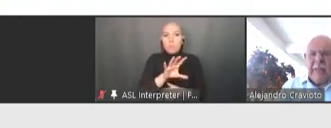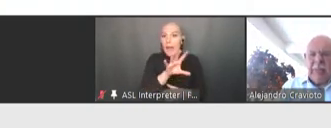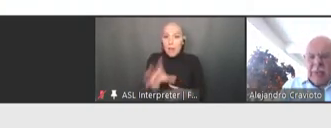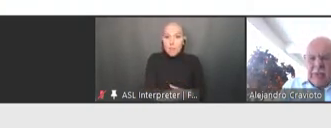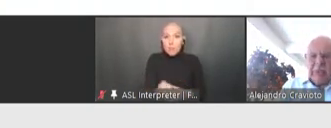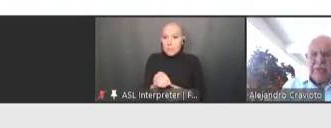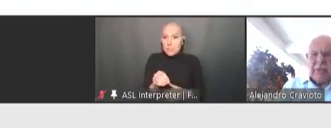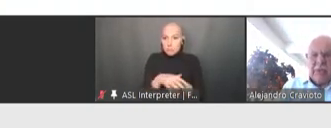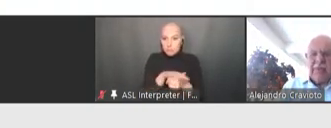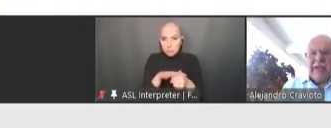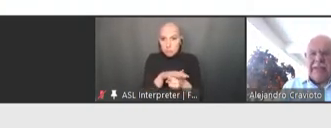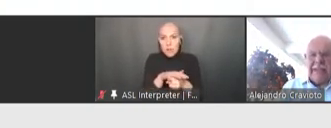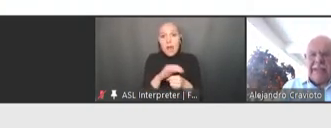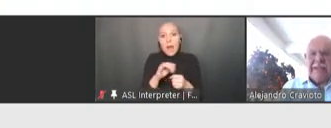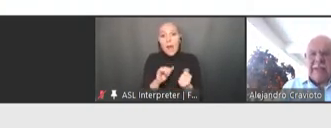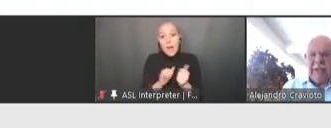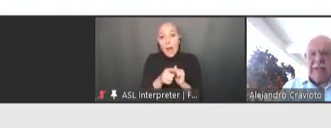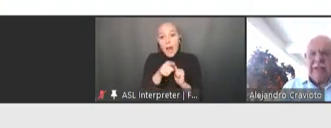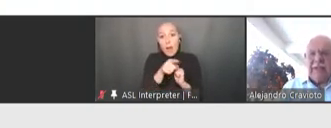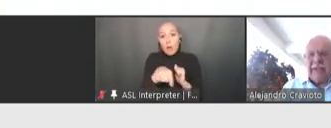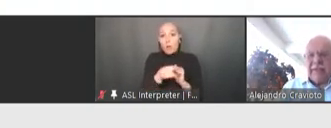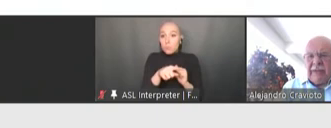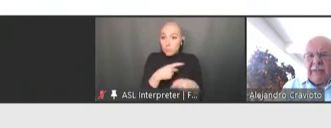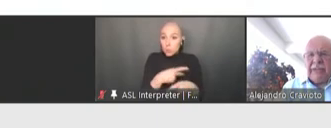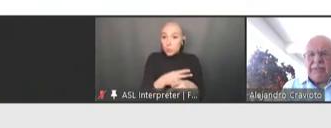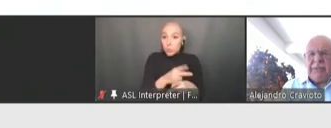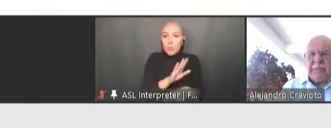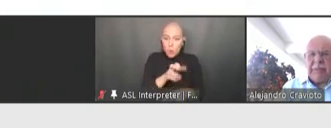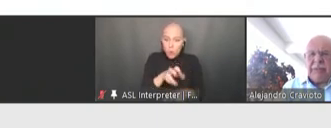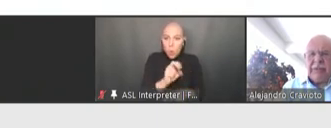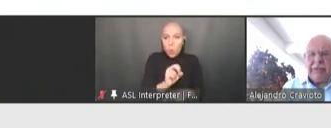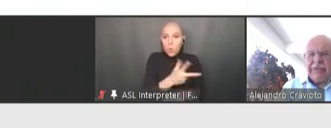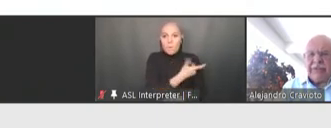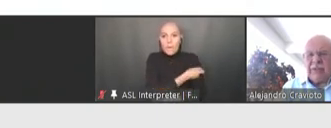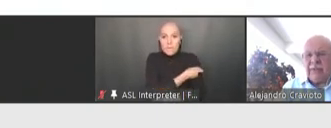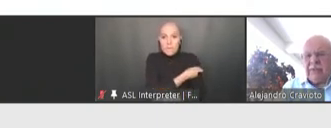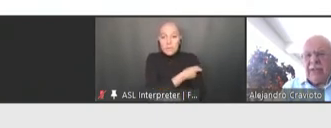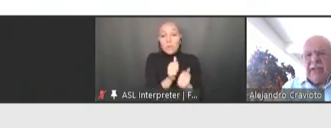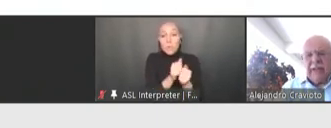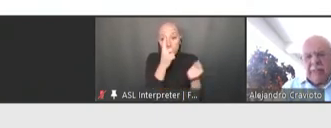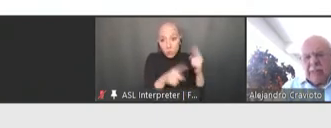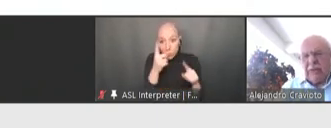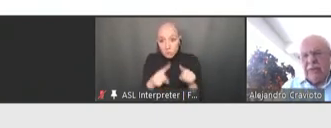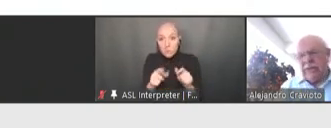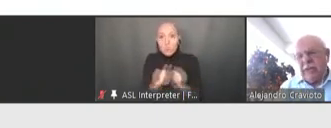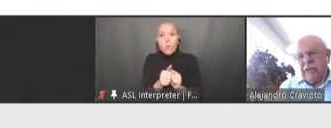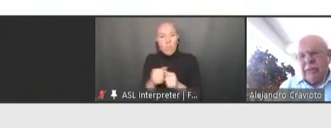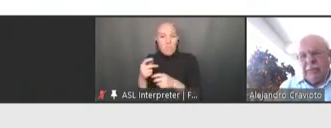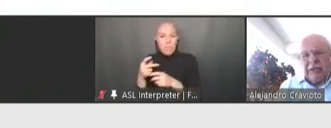produce their own vaccines under agreements with the producers of the products in other parts of